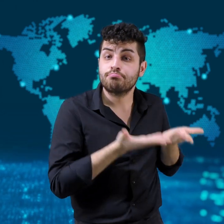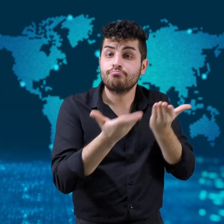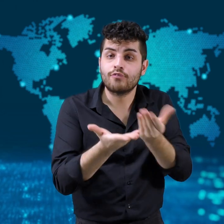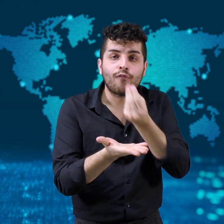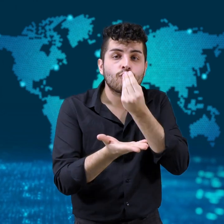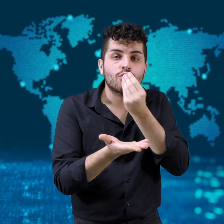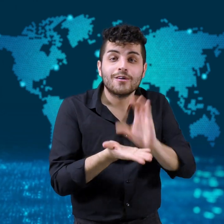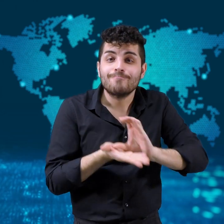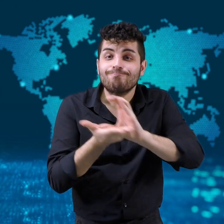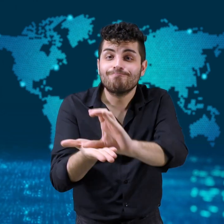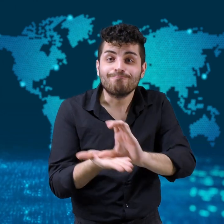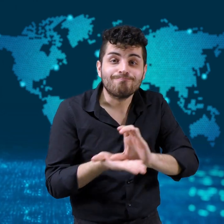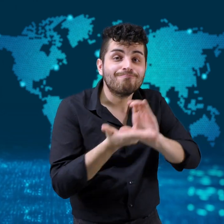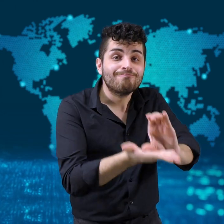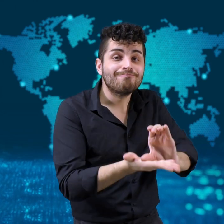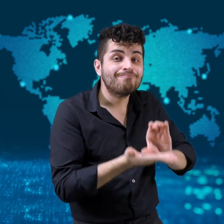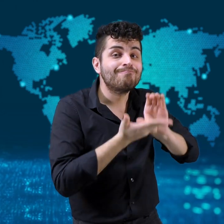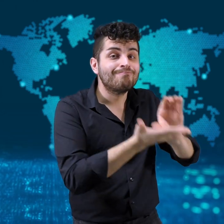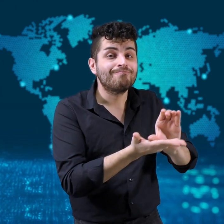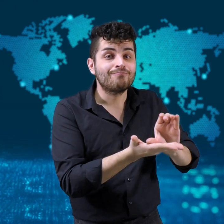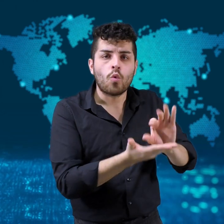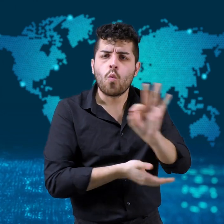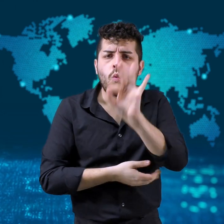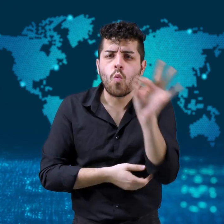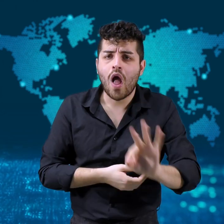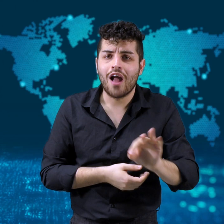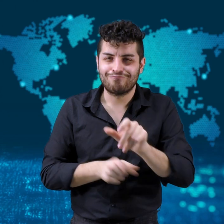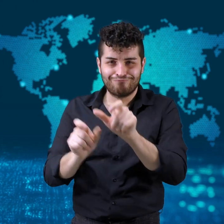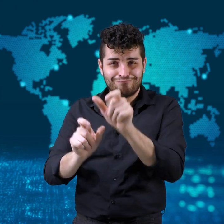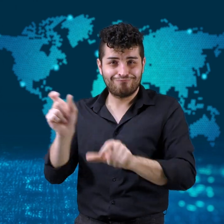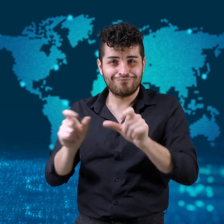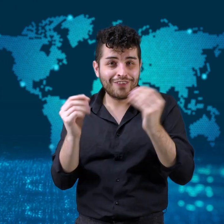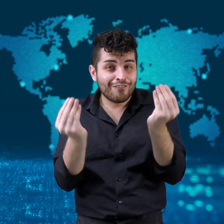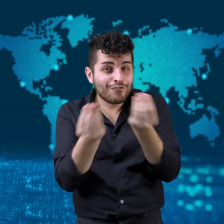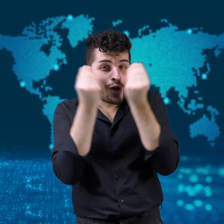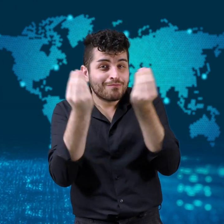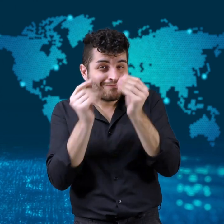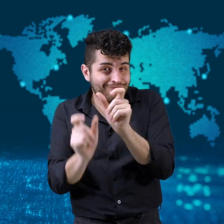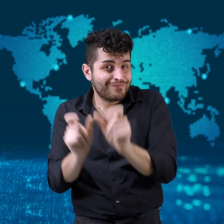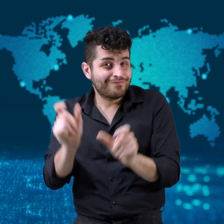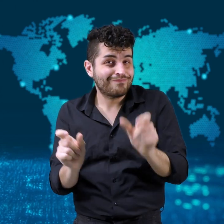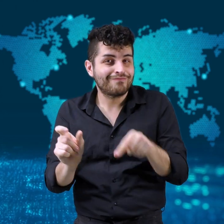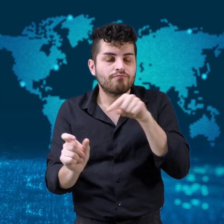Other teachers have distributed food,